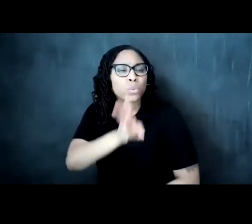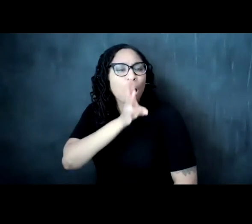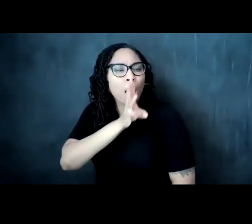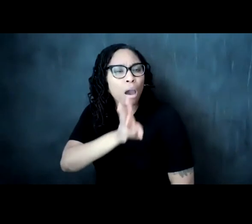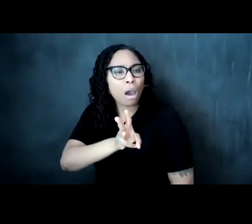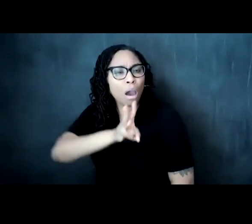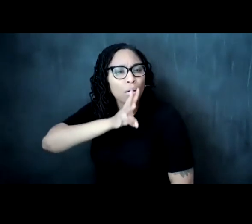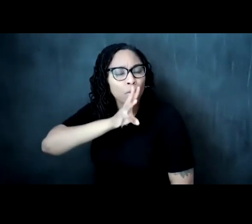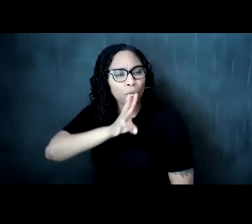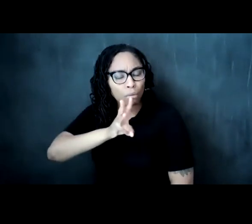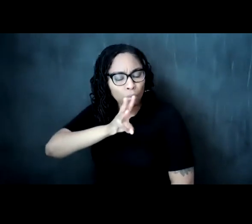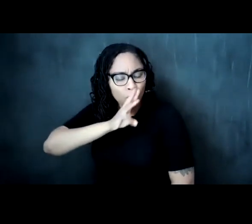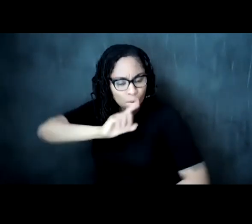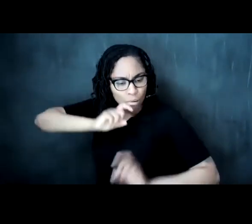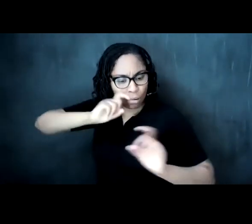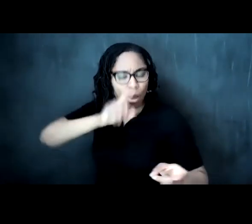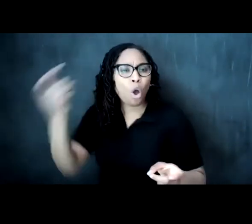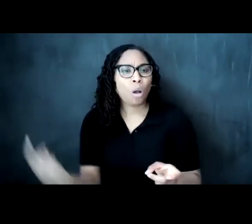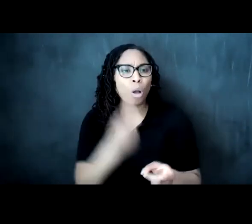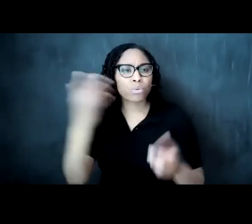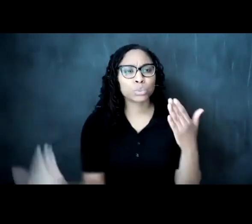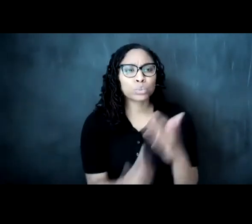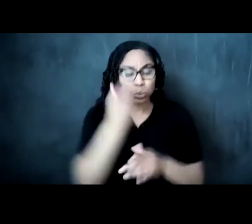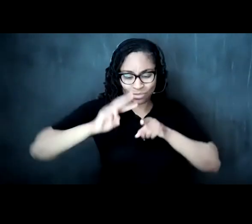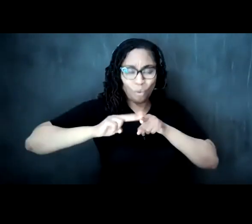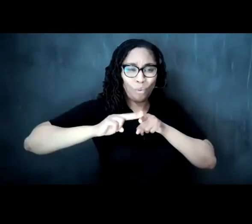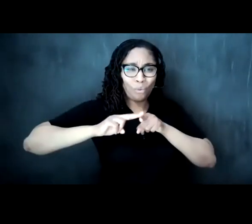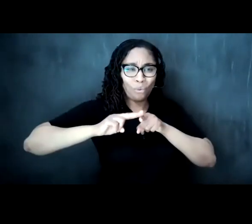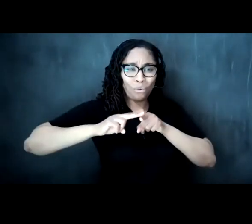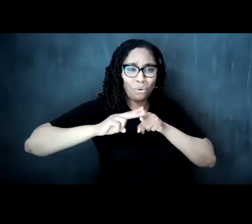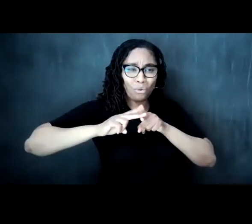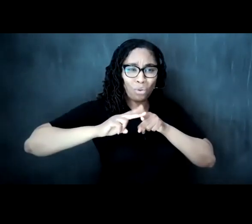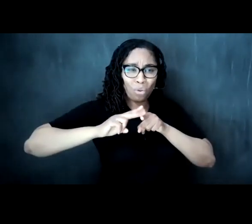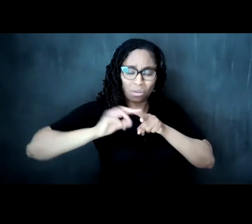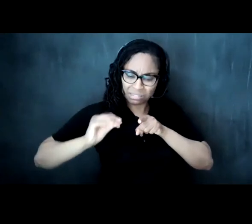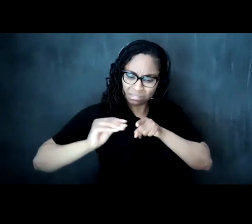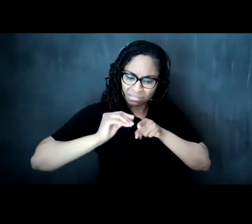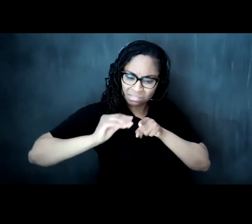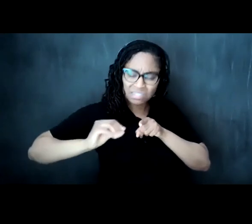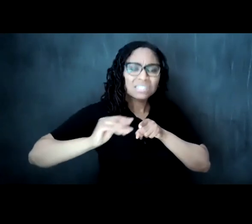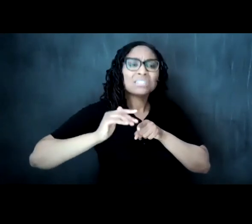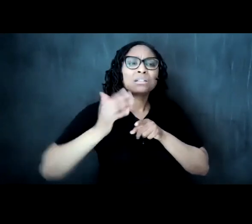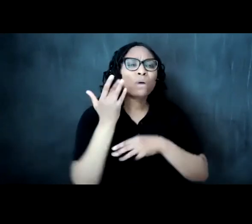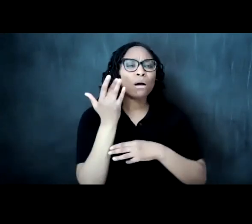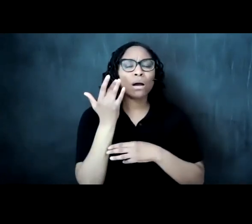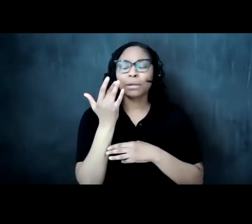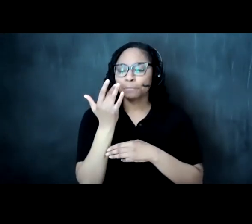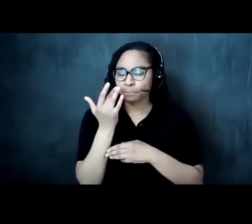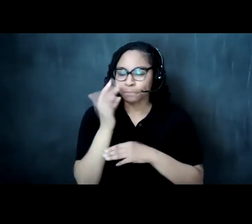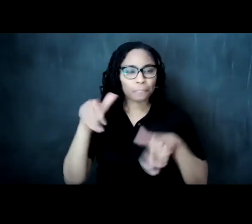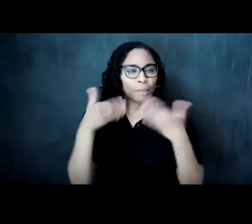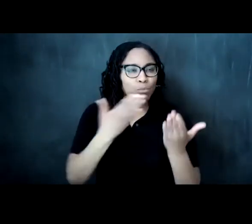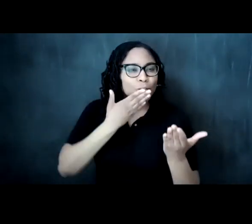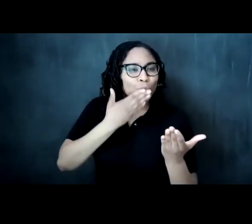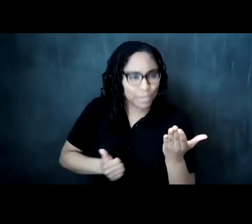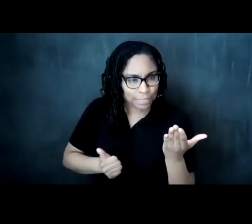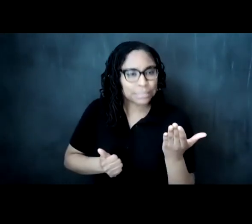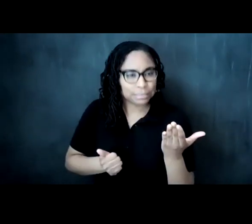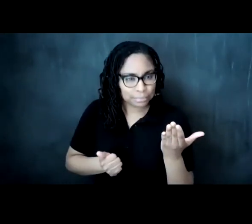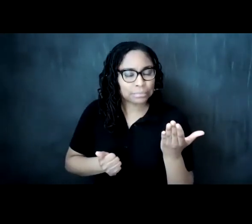she might always be renewed the salt such that uh she might bring sweetness everywhere in her